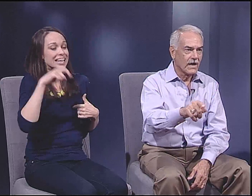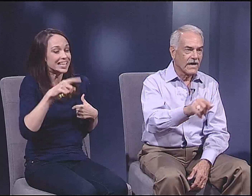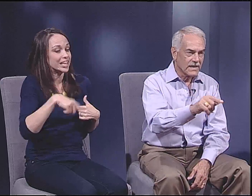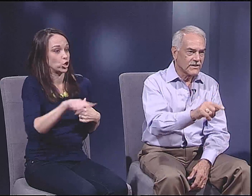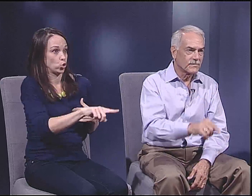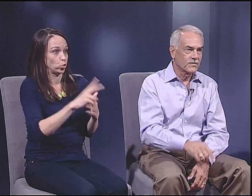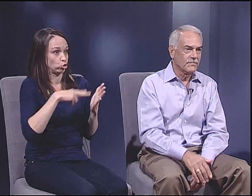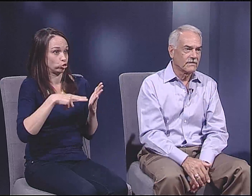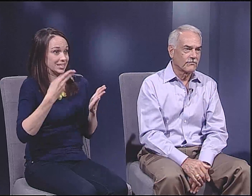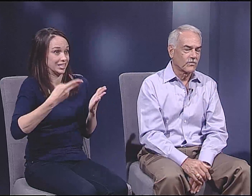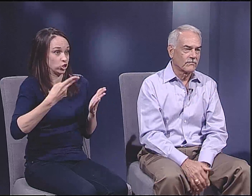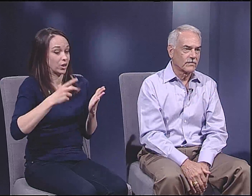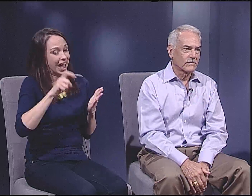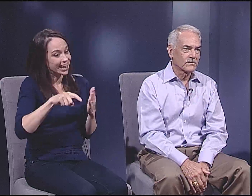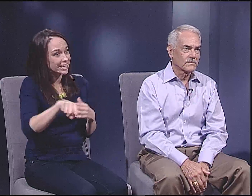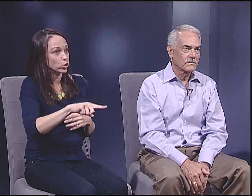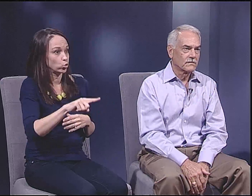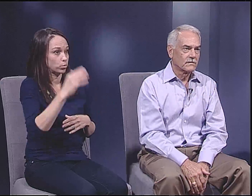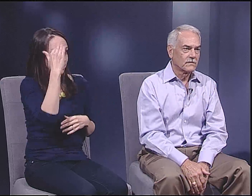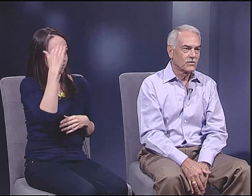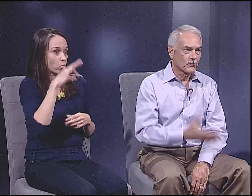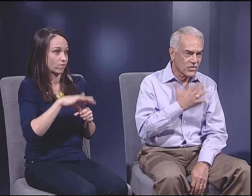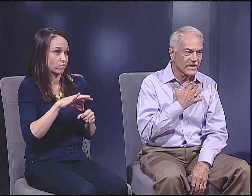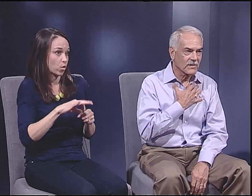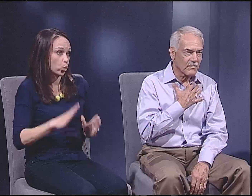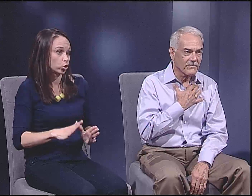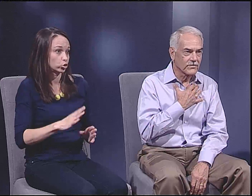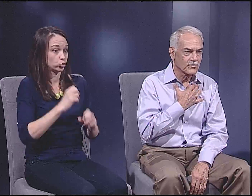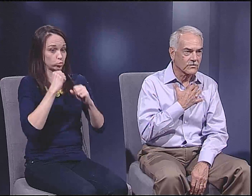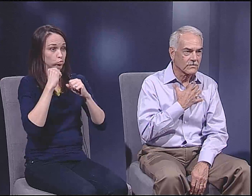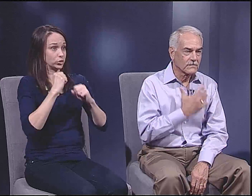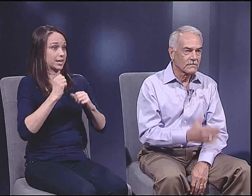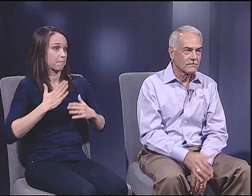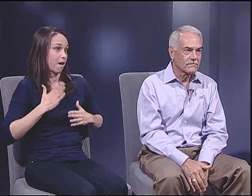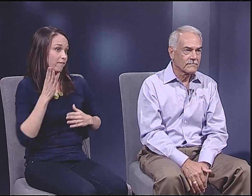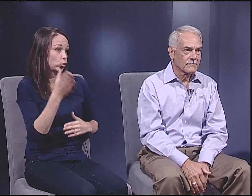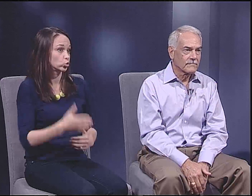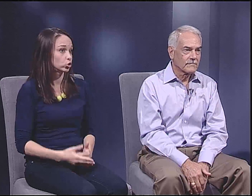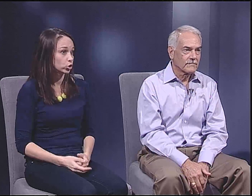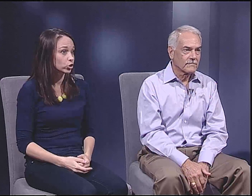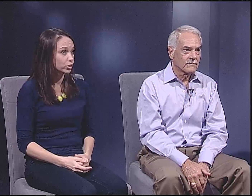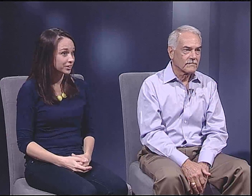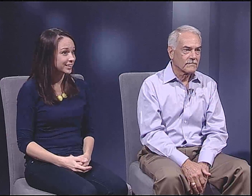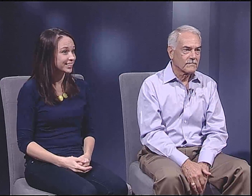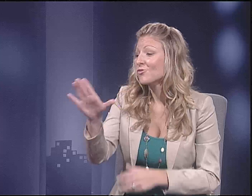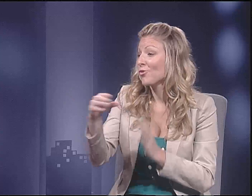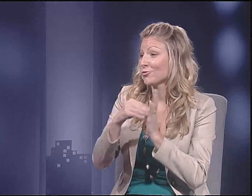I need them to read history. I need them to be informed voters, to protect my future.